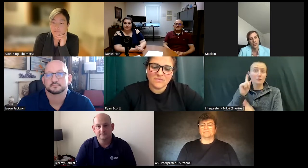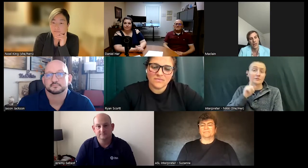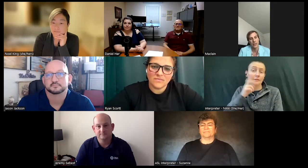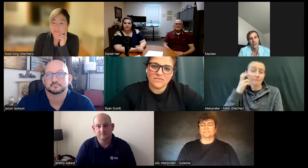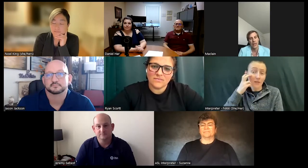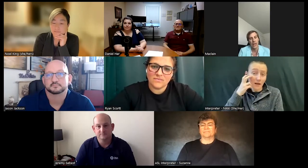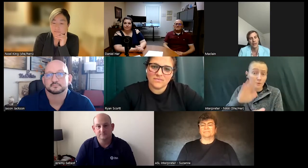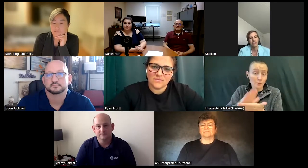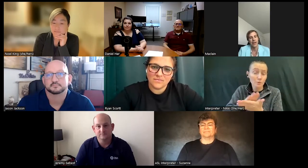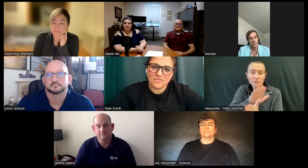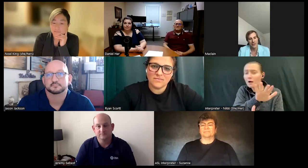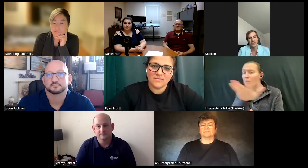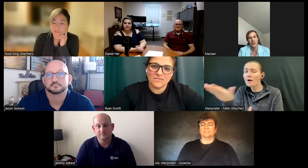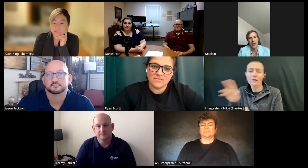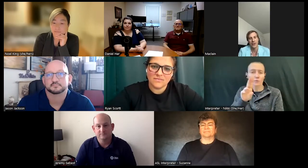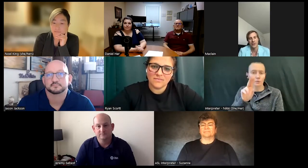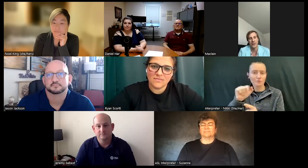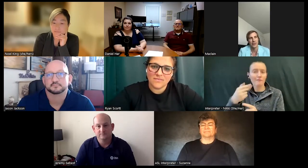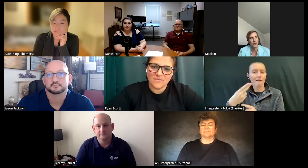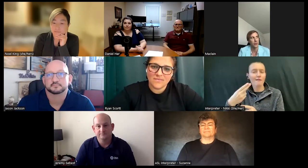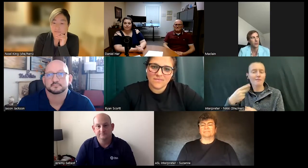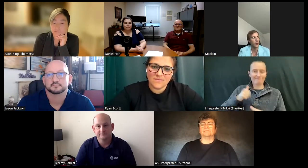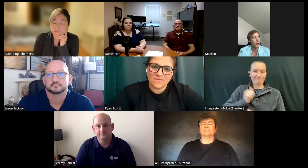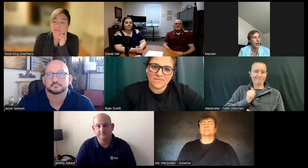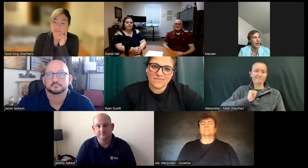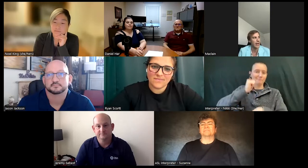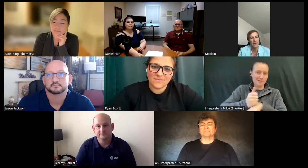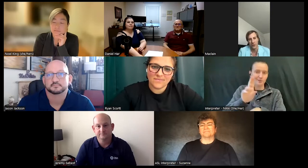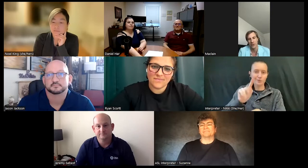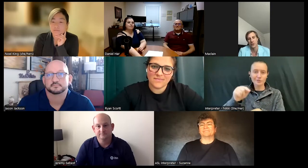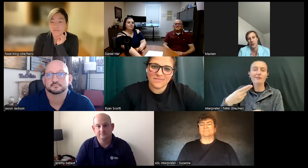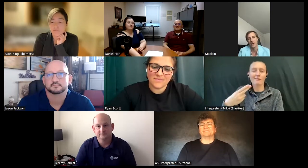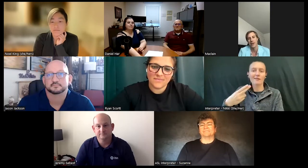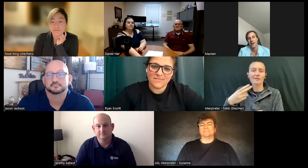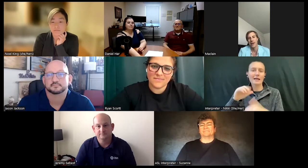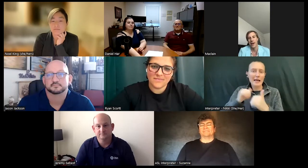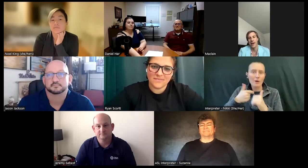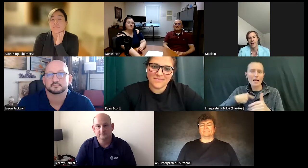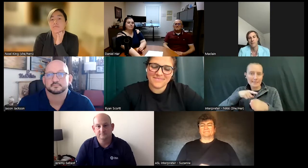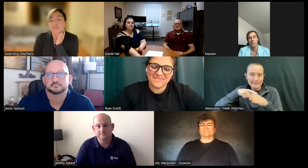Utah. I'm based in Utah, so that's where I got my foot in the door